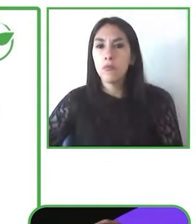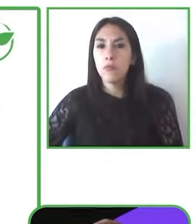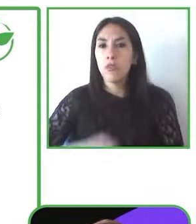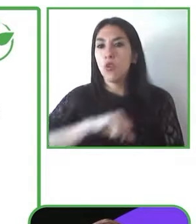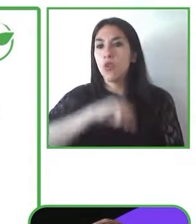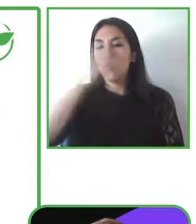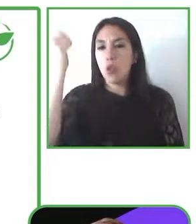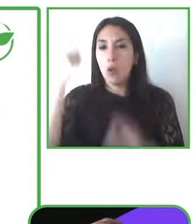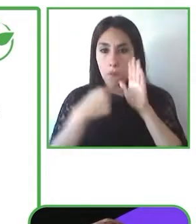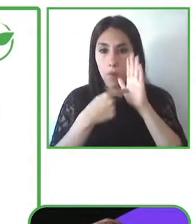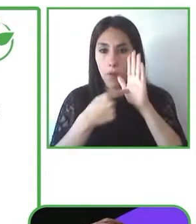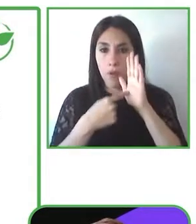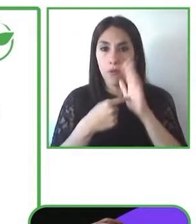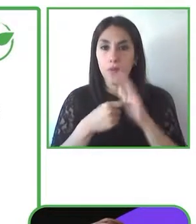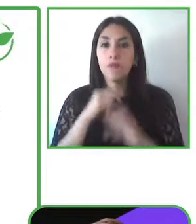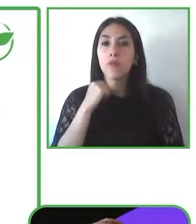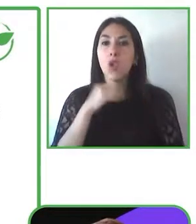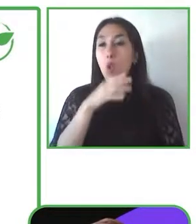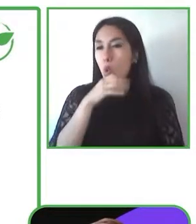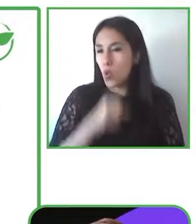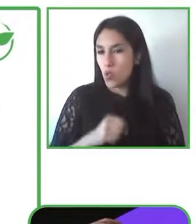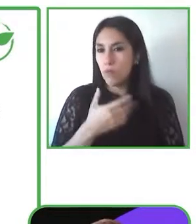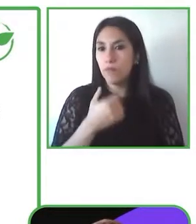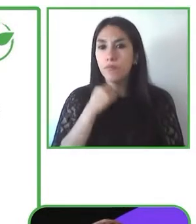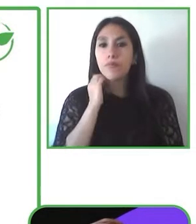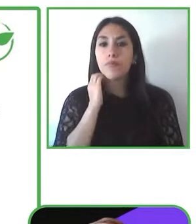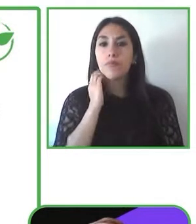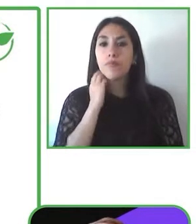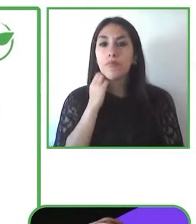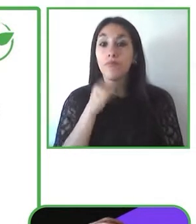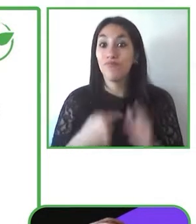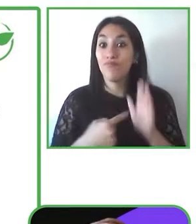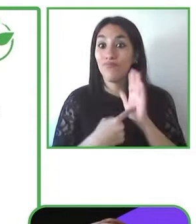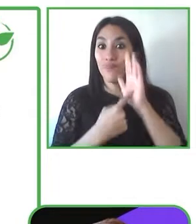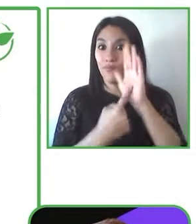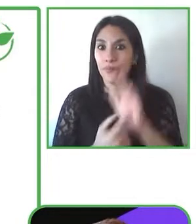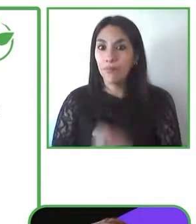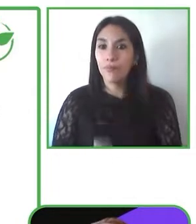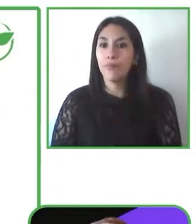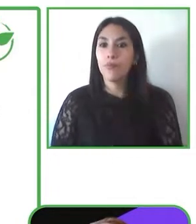shot before and the three scopes of the approach in the white mode now switch to the next slide